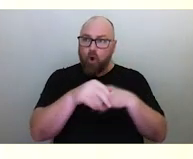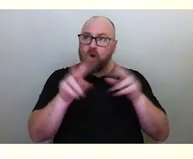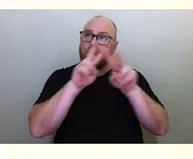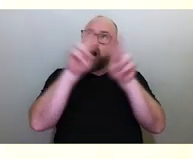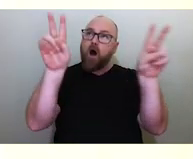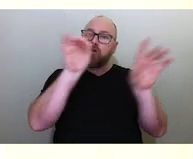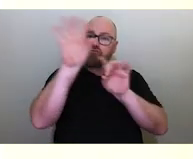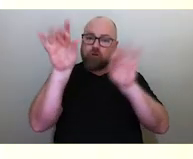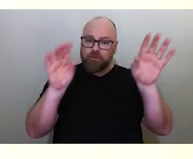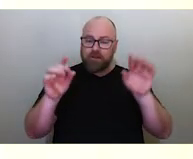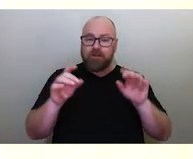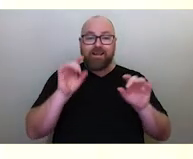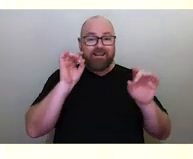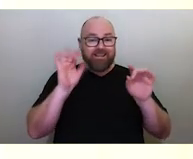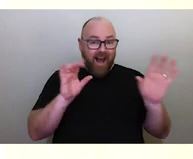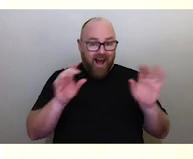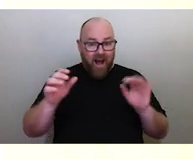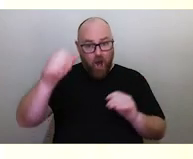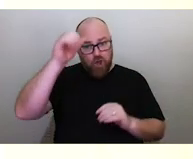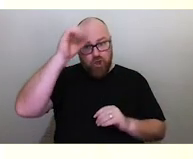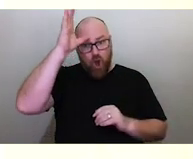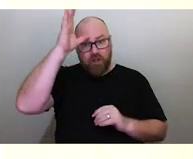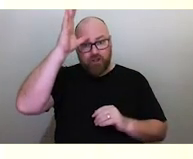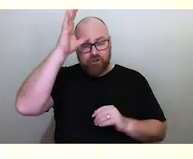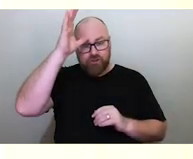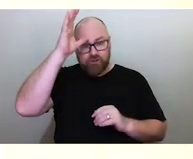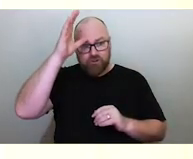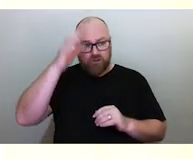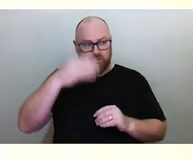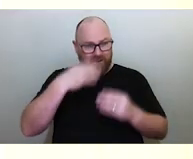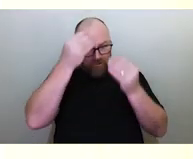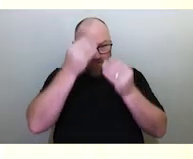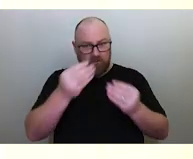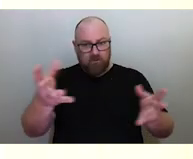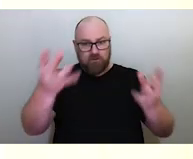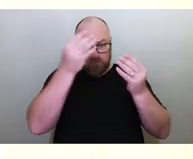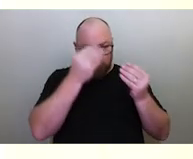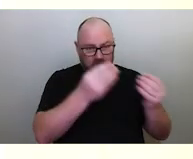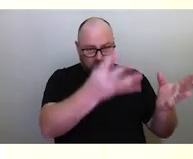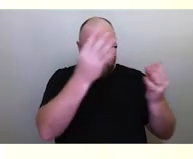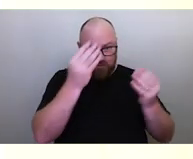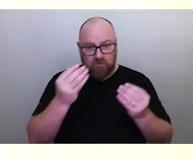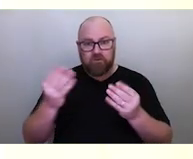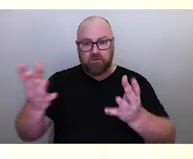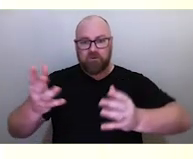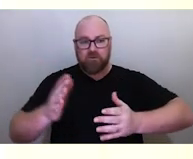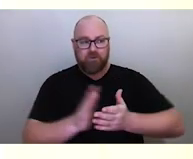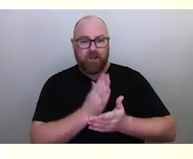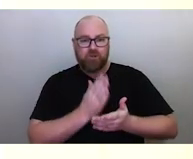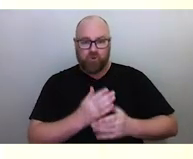and star knowledge across all aspects of the public to help change the narrative of Australia for the better.